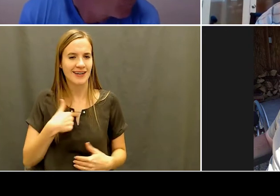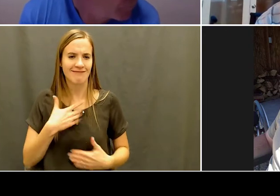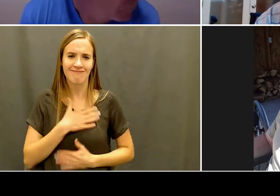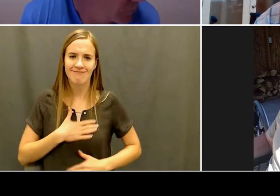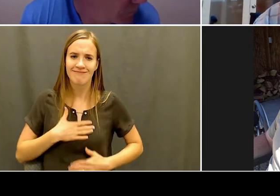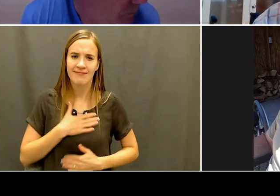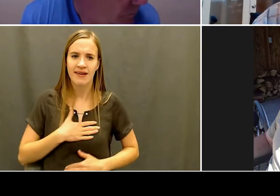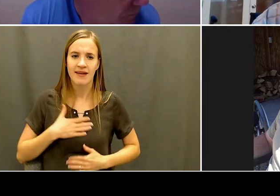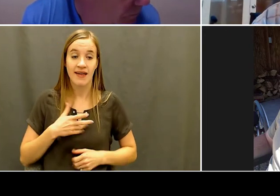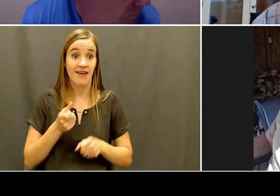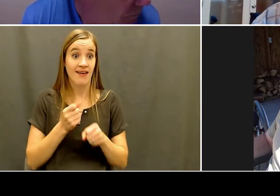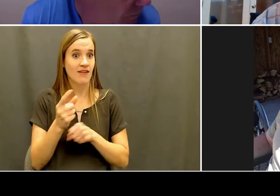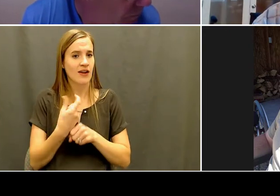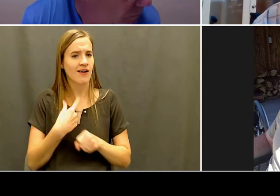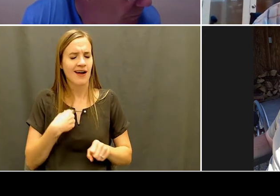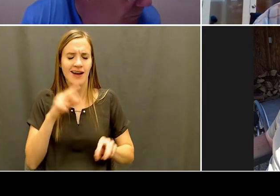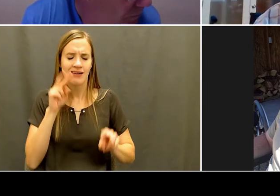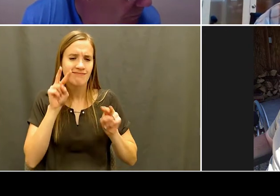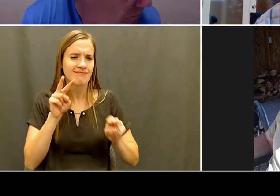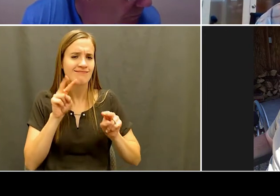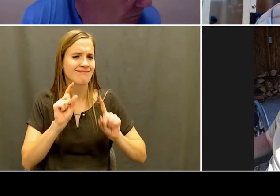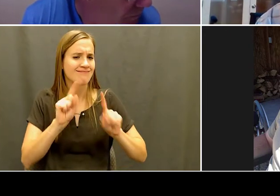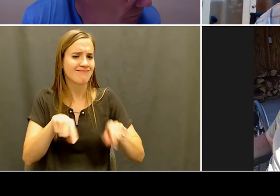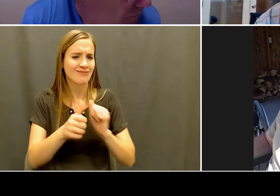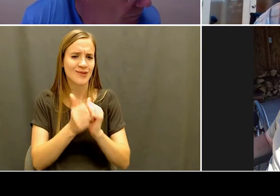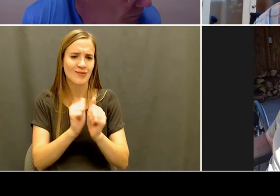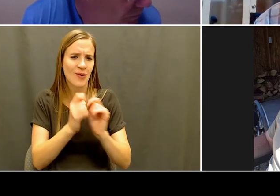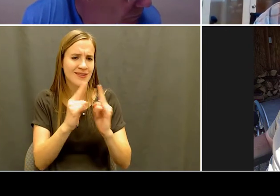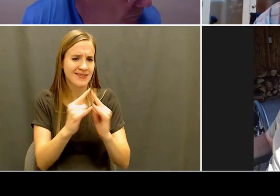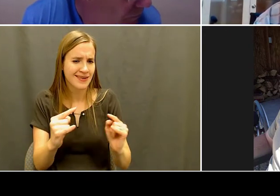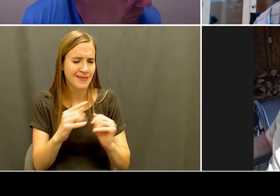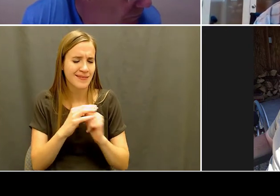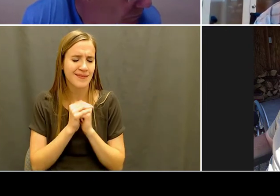coach or anything there. But since I had been working and